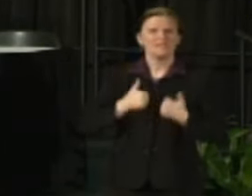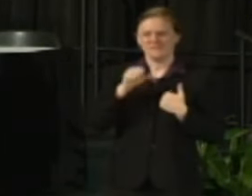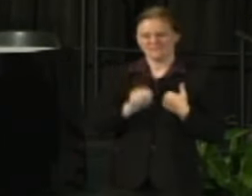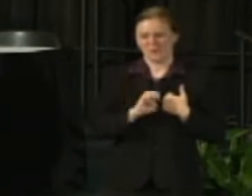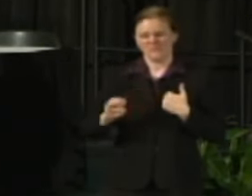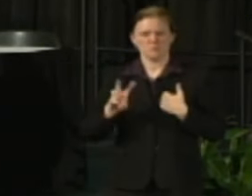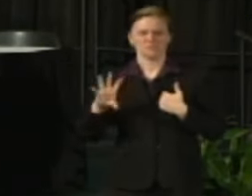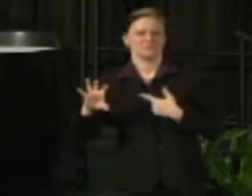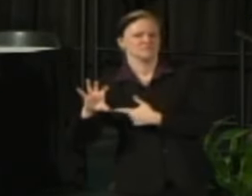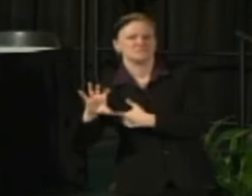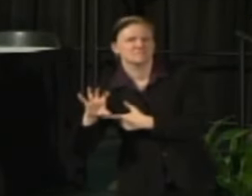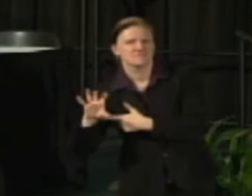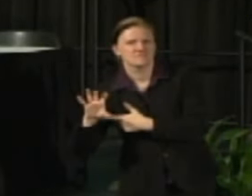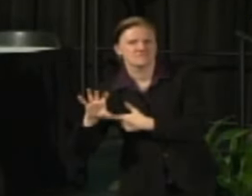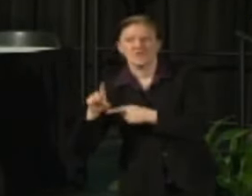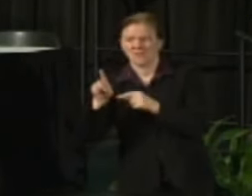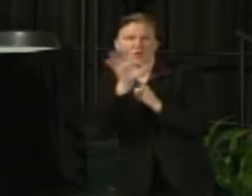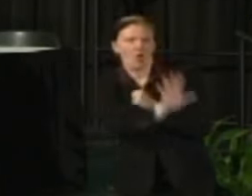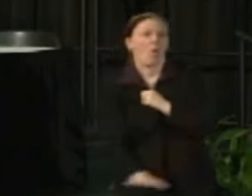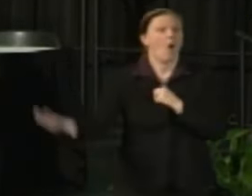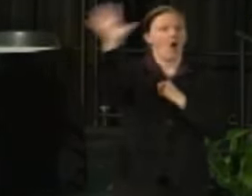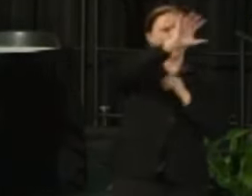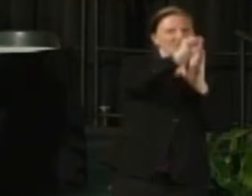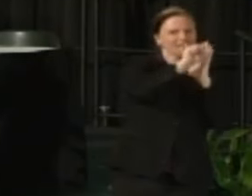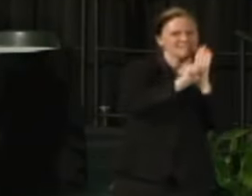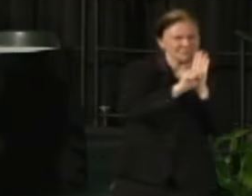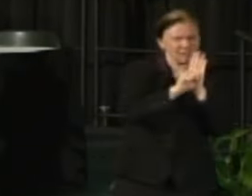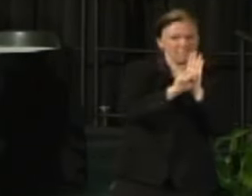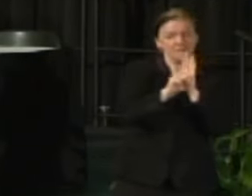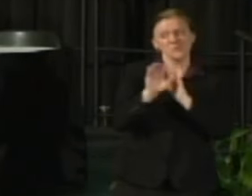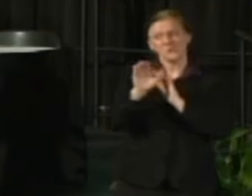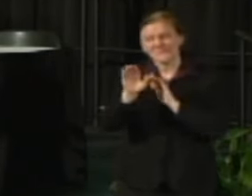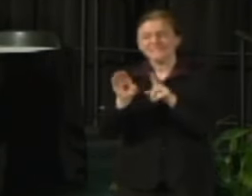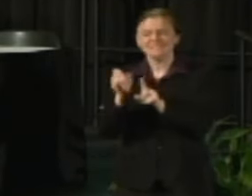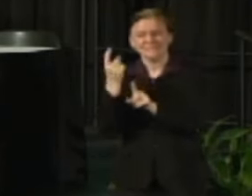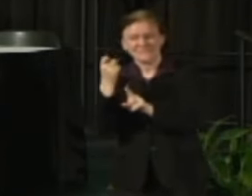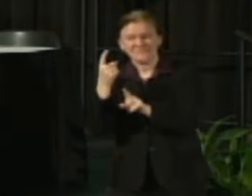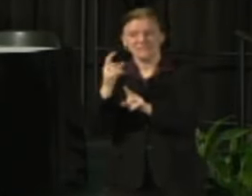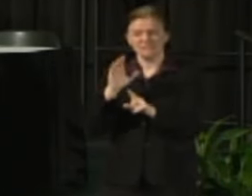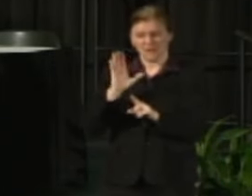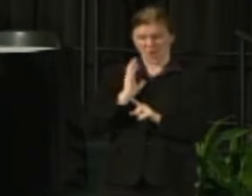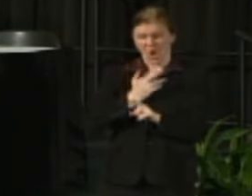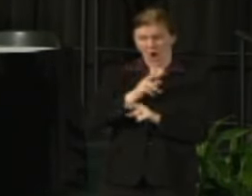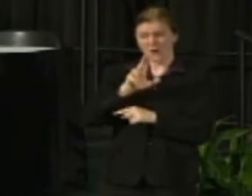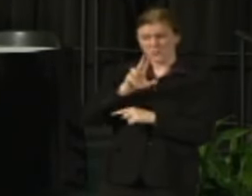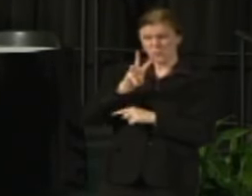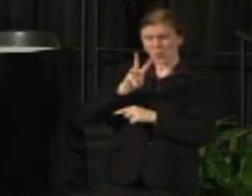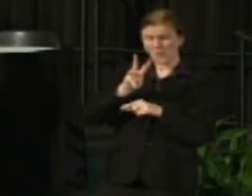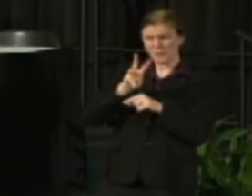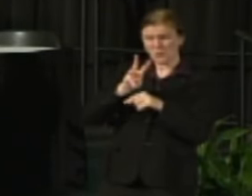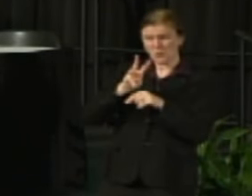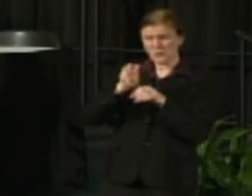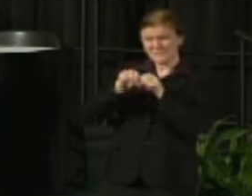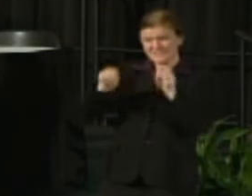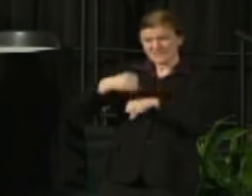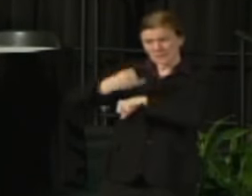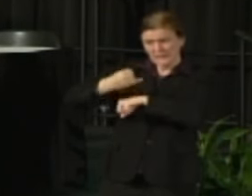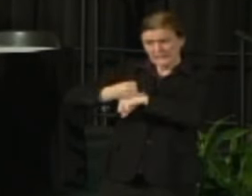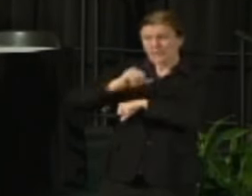They represent every area of the state. So we can also point out how every UW System institution usually is a key piece